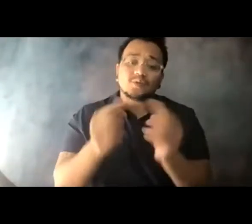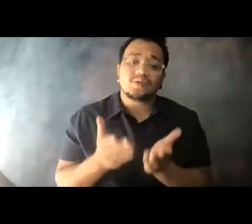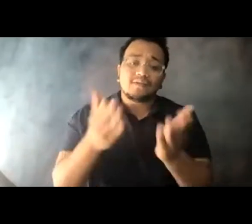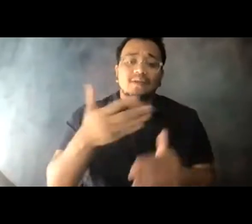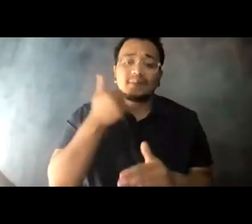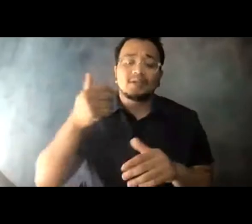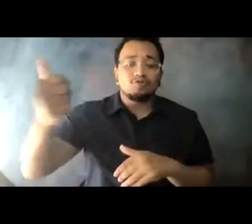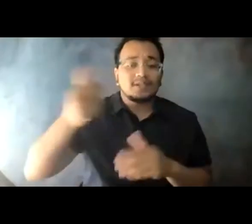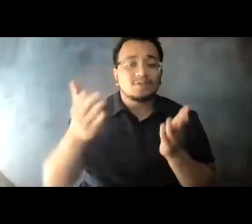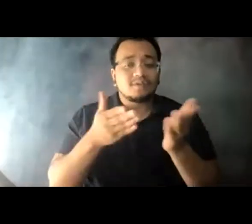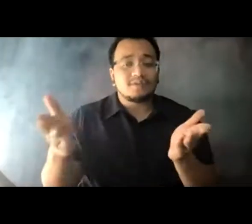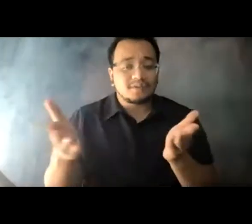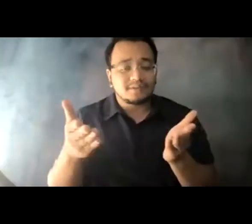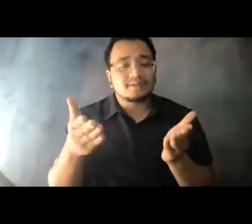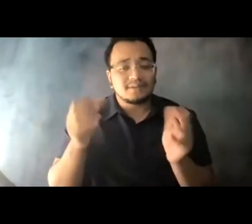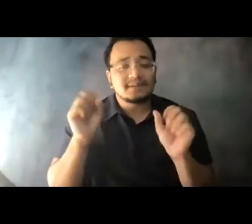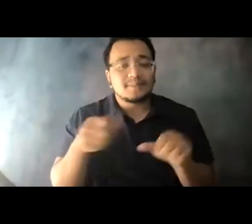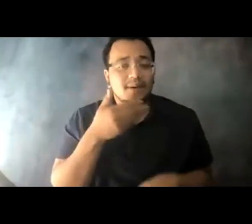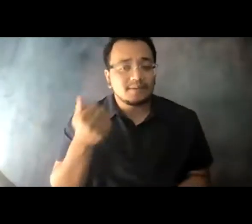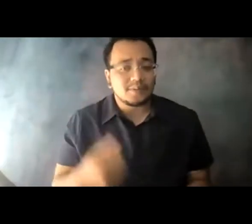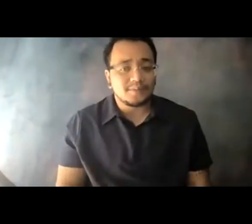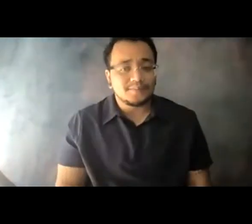14:04:38 this very pivotal time for our industry.